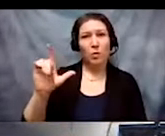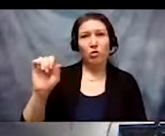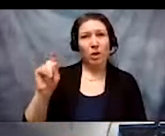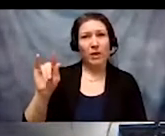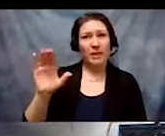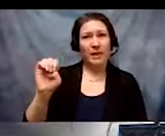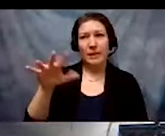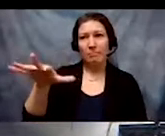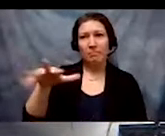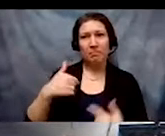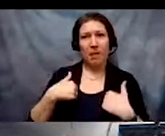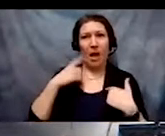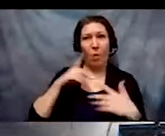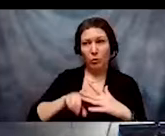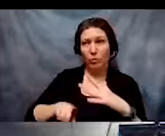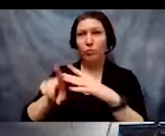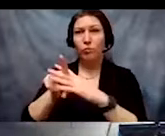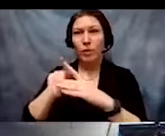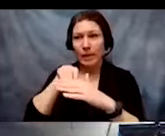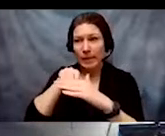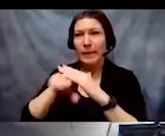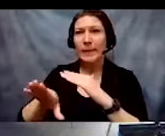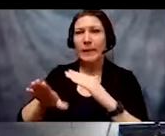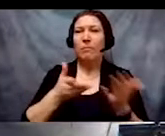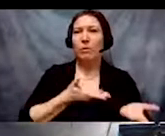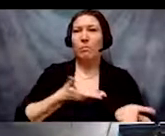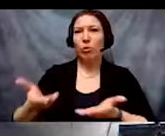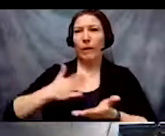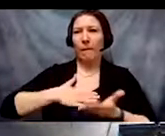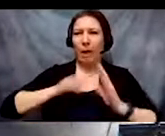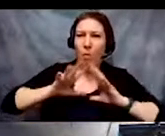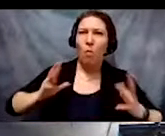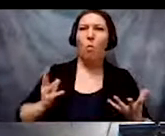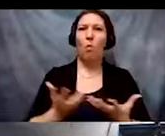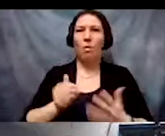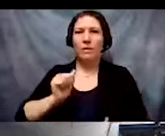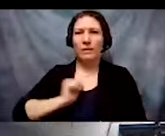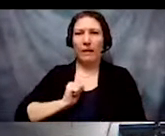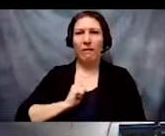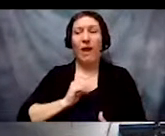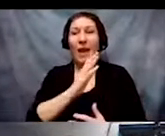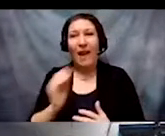we ensure no one is left behind. These are two questions we need